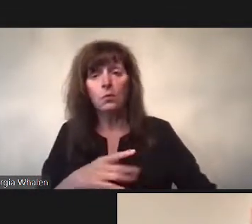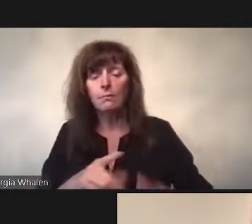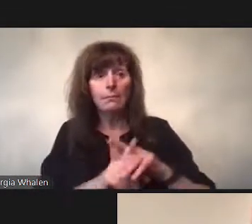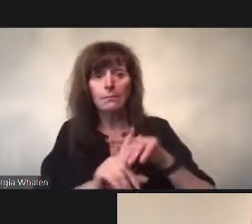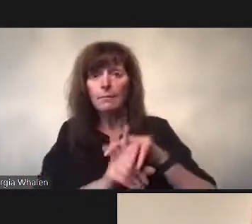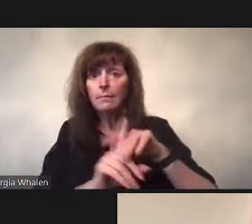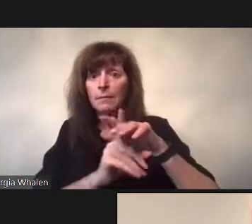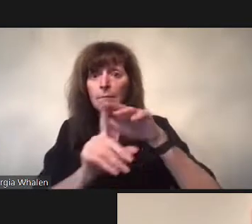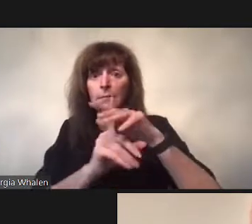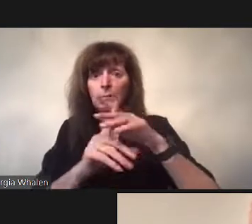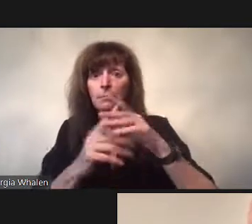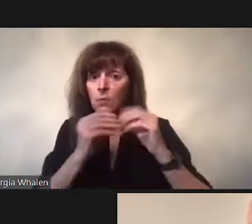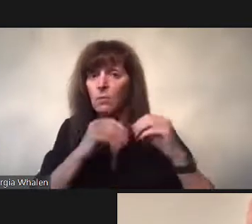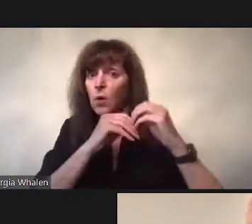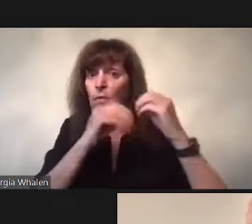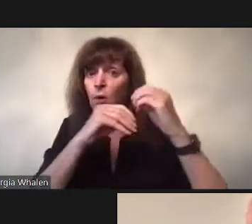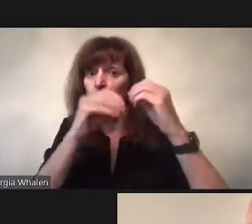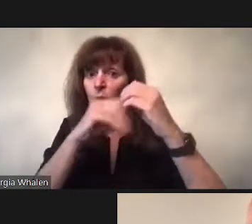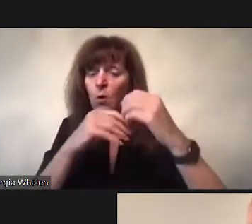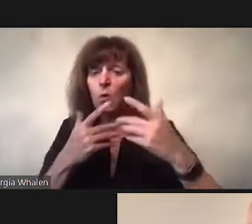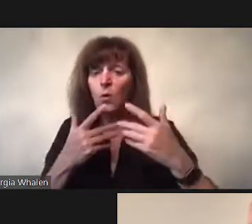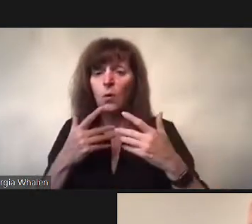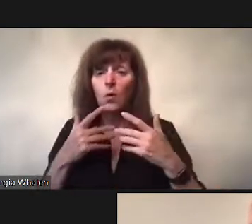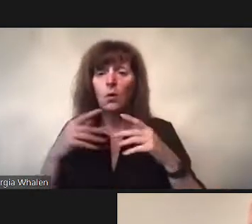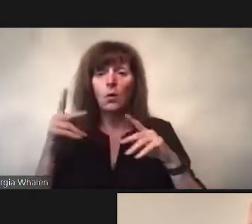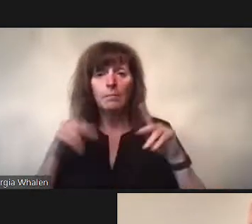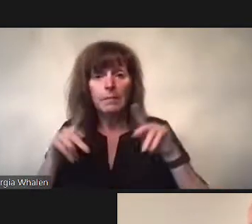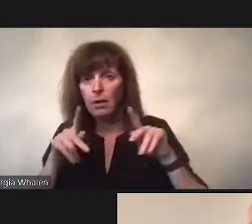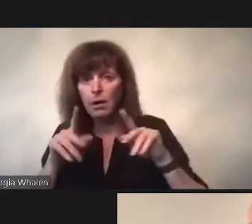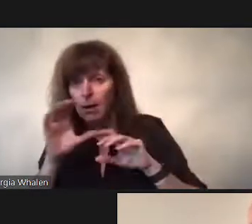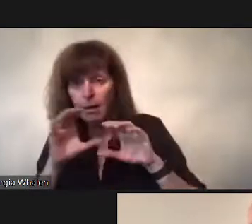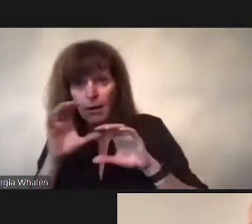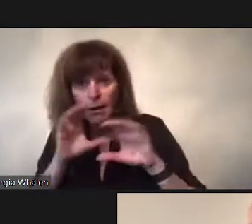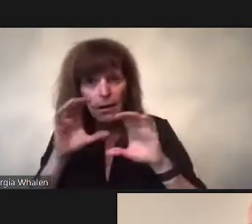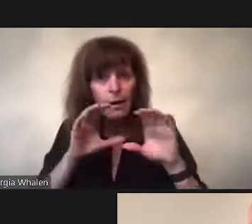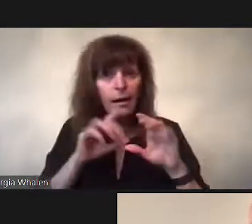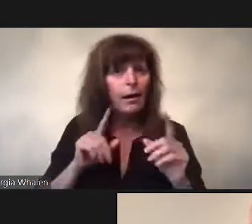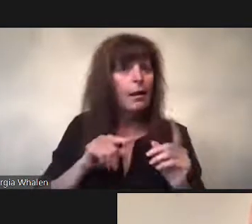In Berlin, in London,